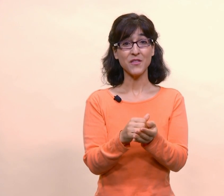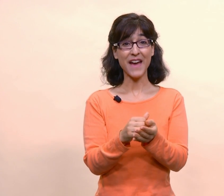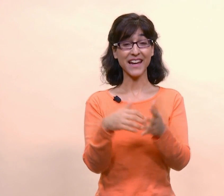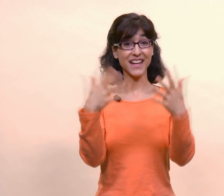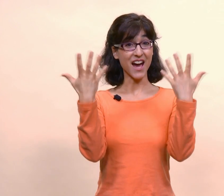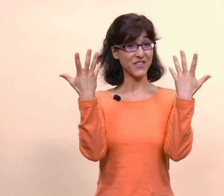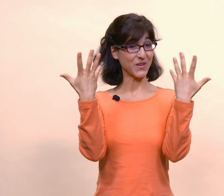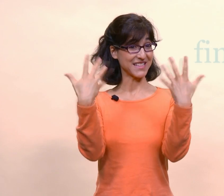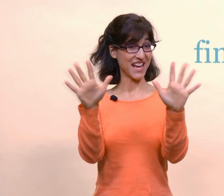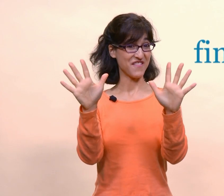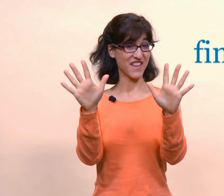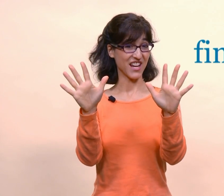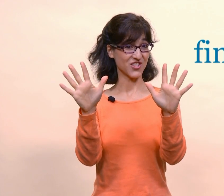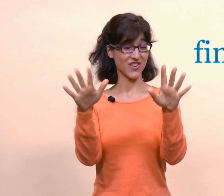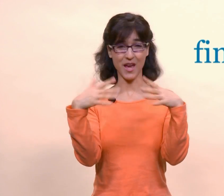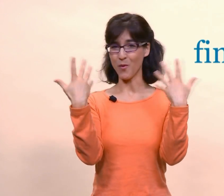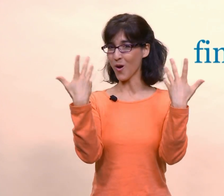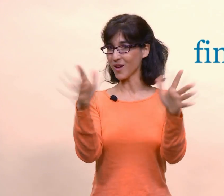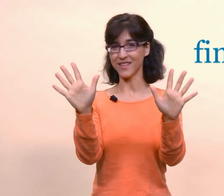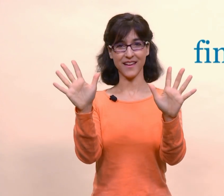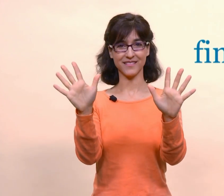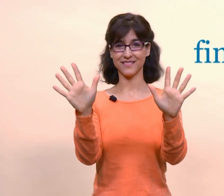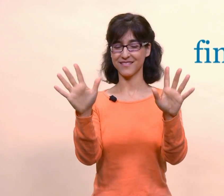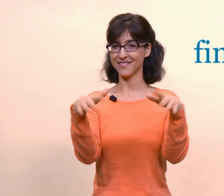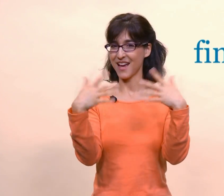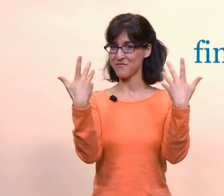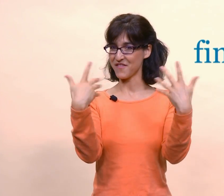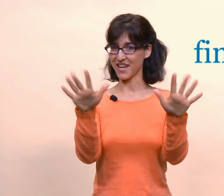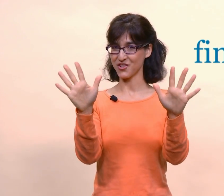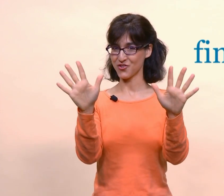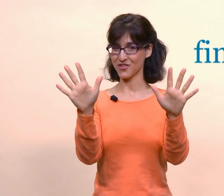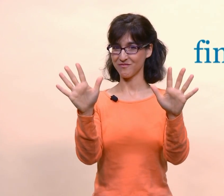If you had enough, you can sign finished, I'm all done. I'm finished.